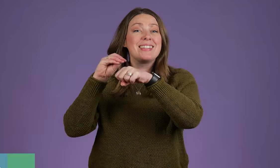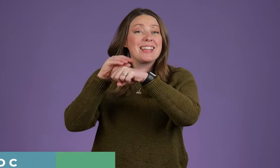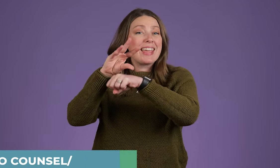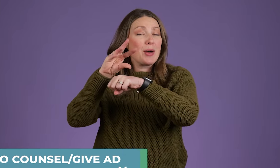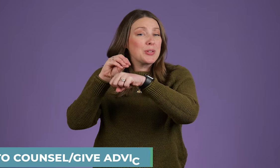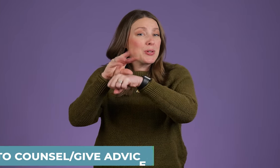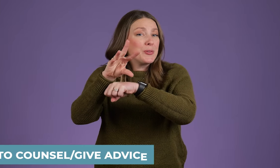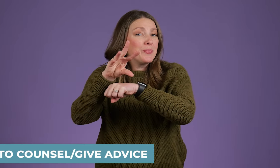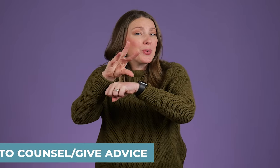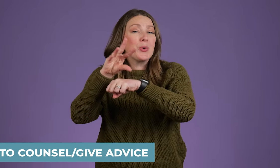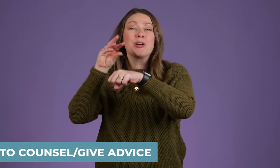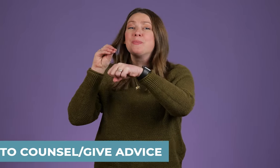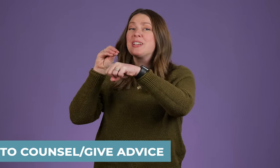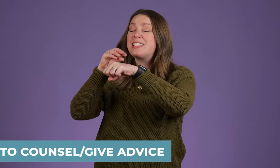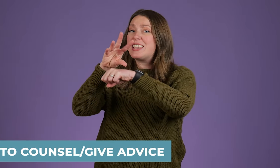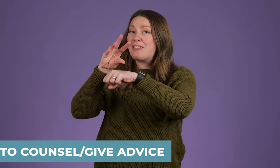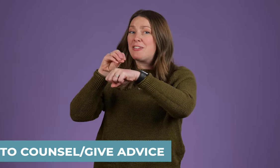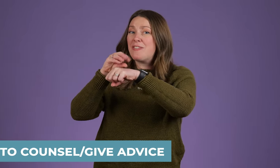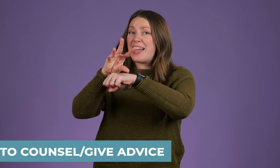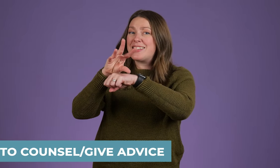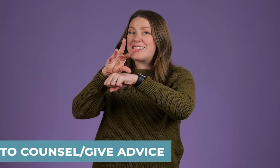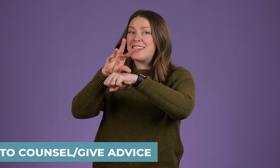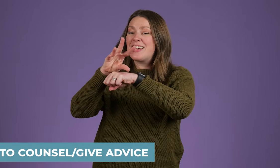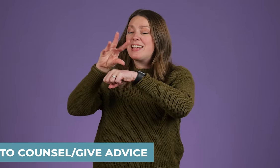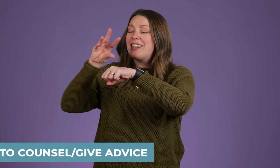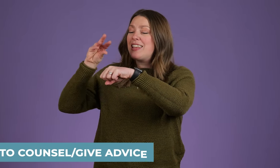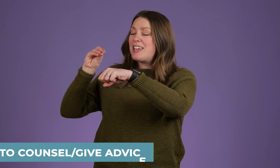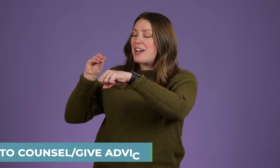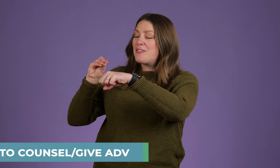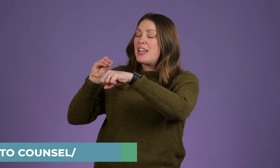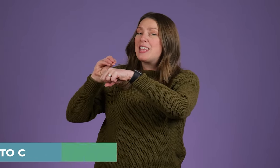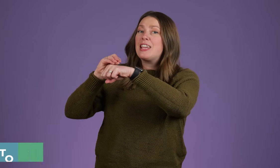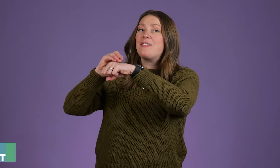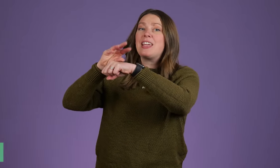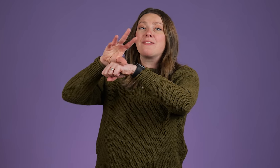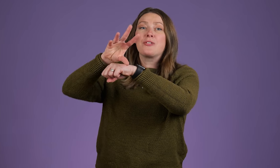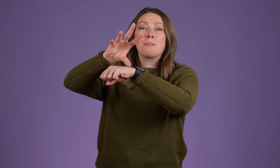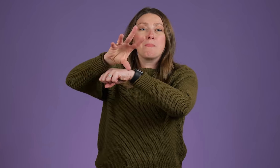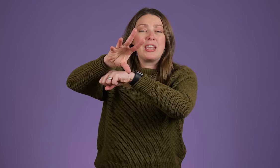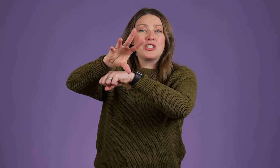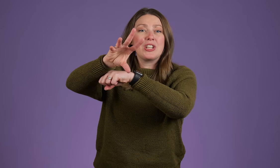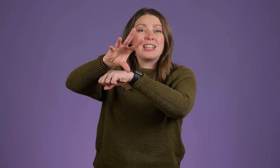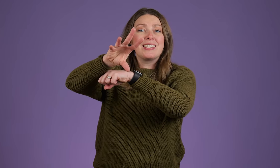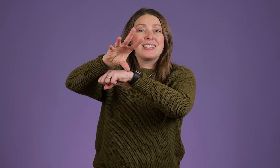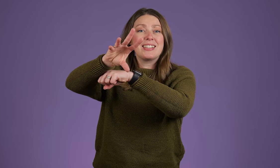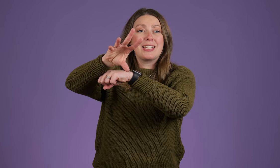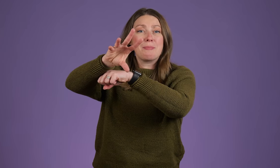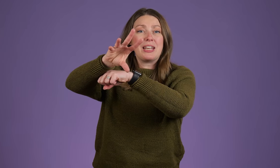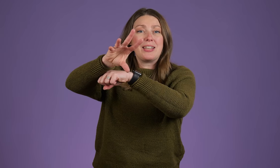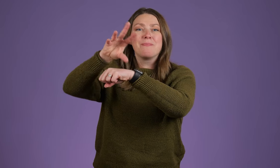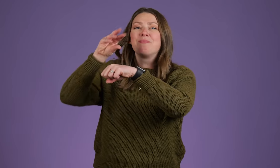to counsel or to give advice. Think of giving information out to somebody,